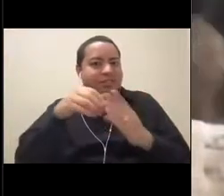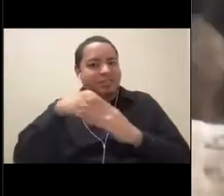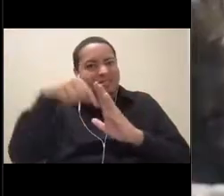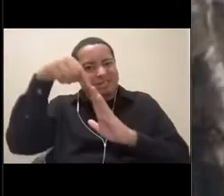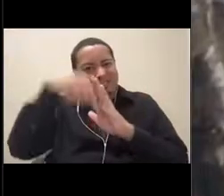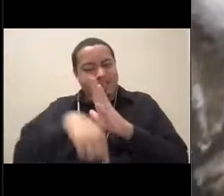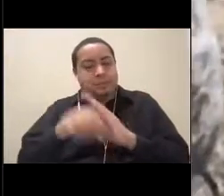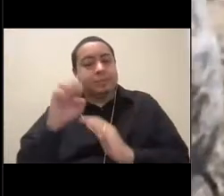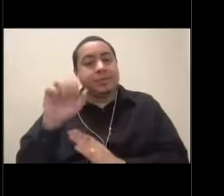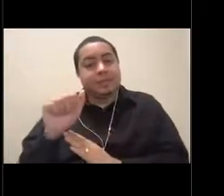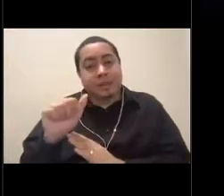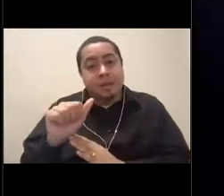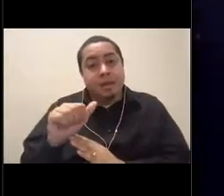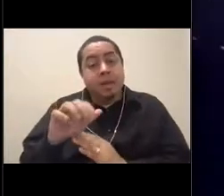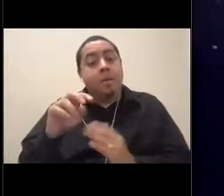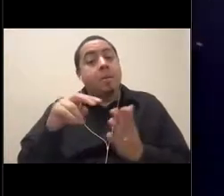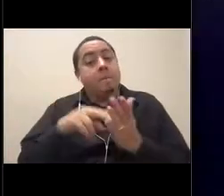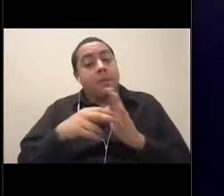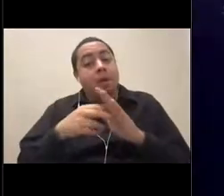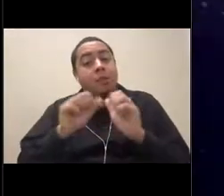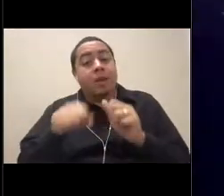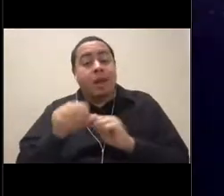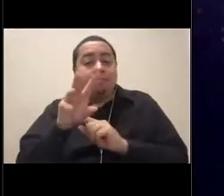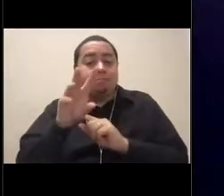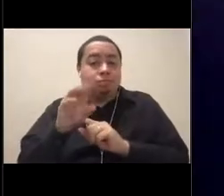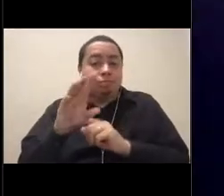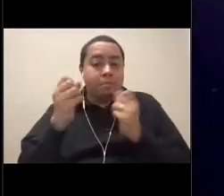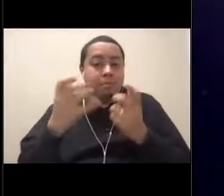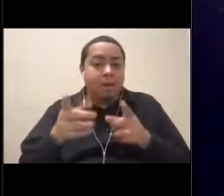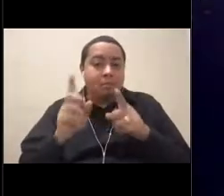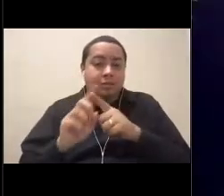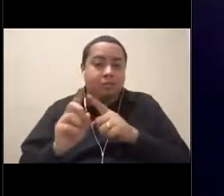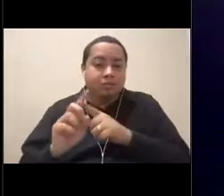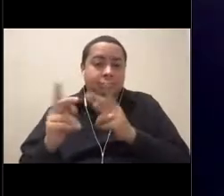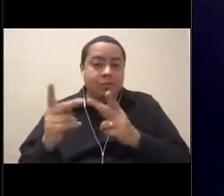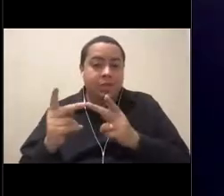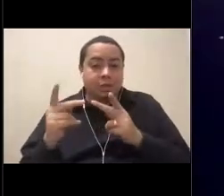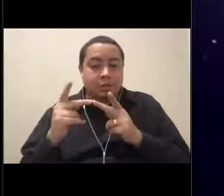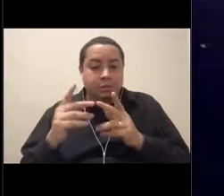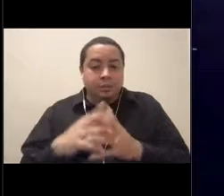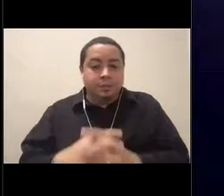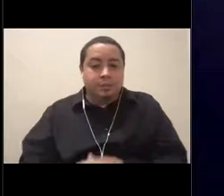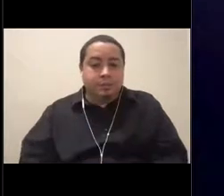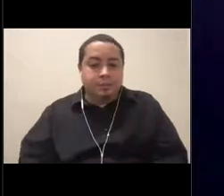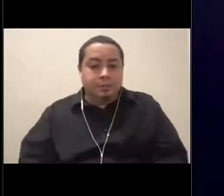to get a lot of amazing images from a place we would never be able to visit. Also out in the deep water habitats